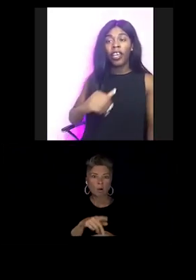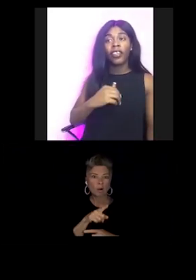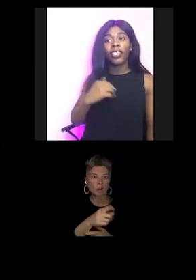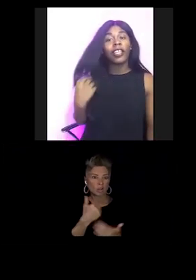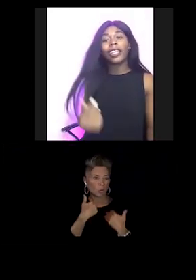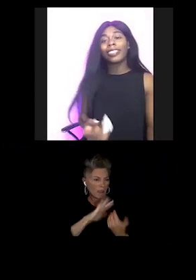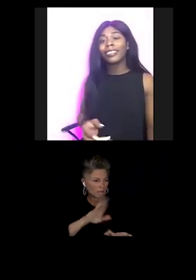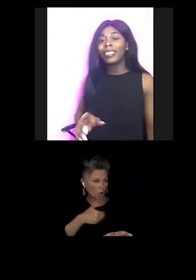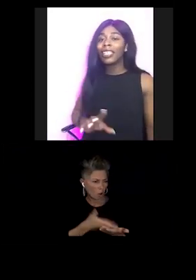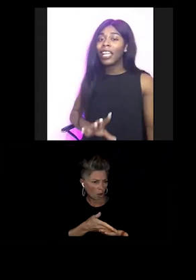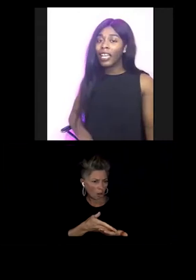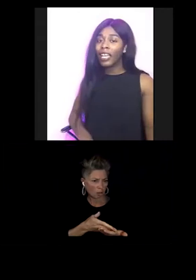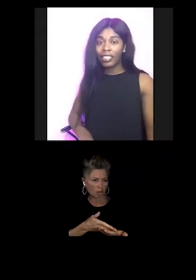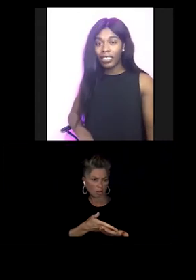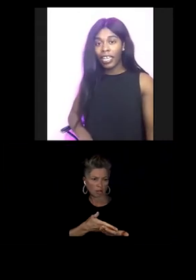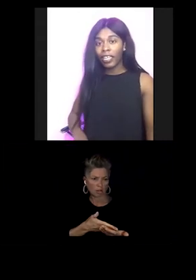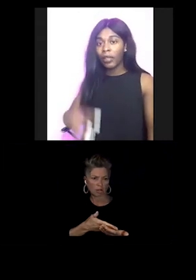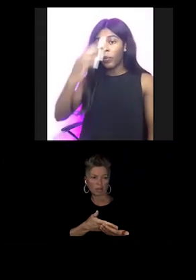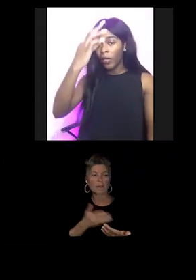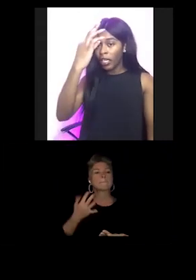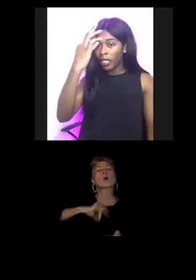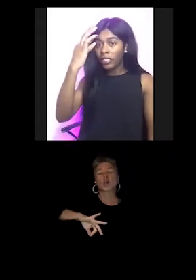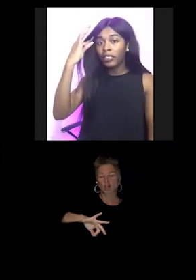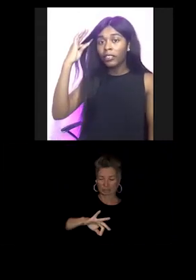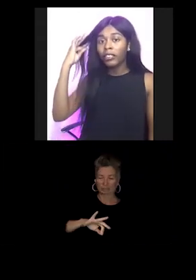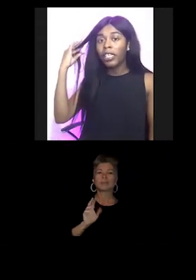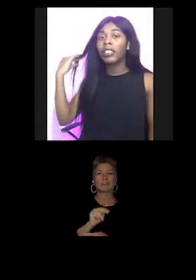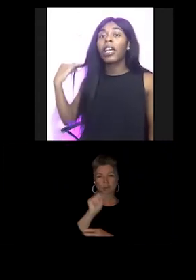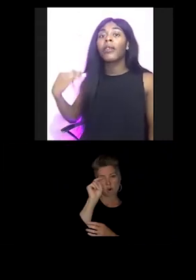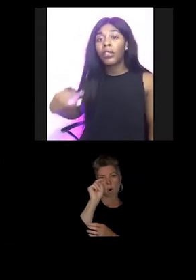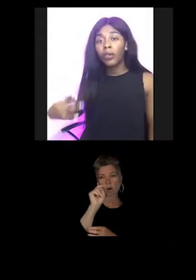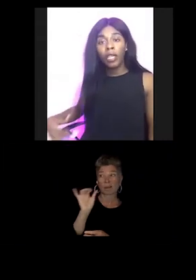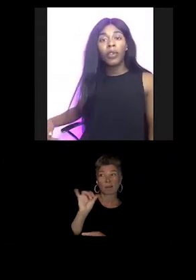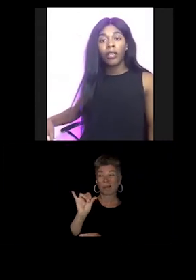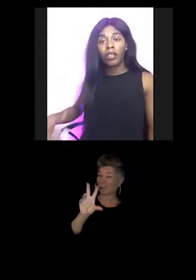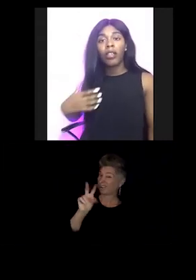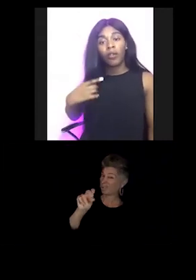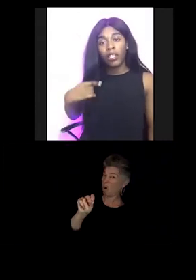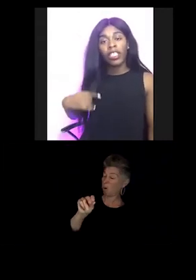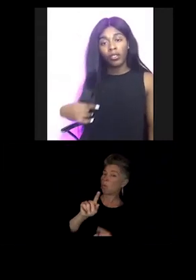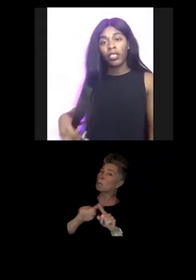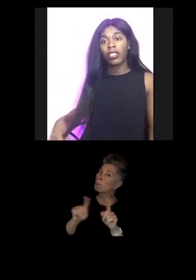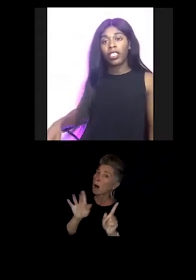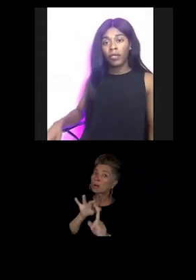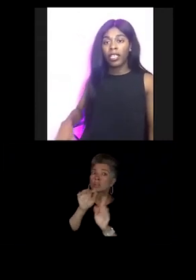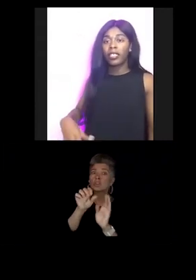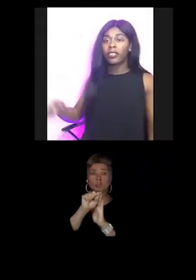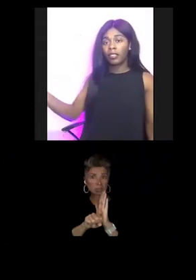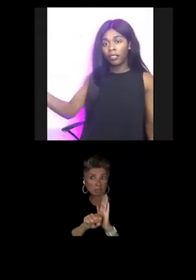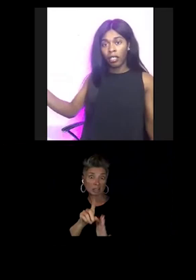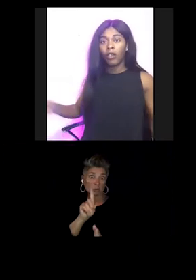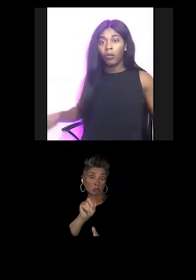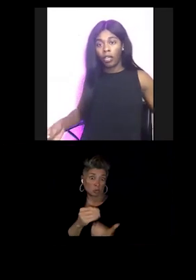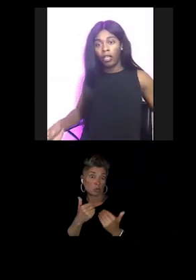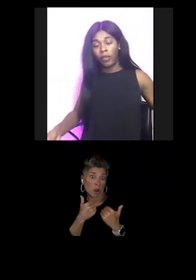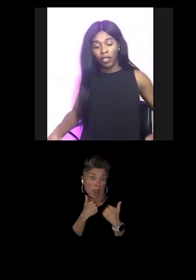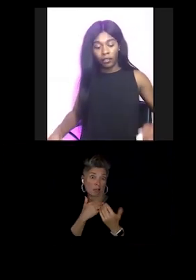They'll be like, not exactly. But in certain states, we do get better resources, because we up here.